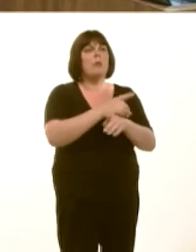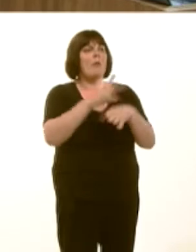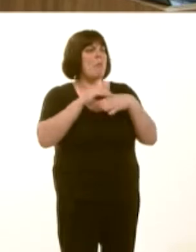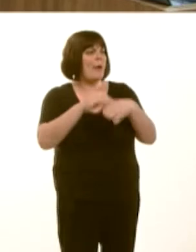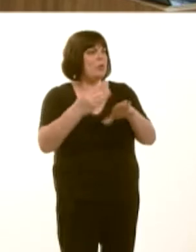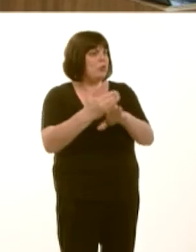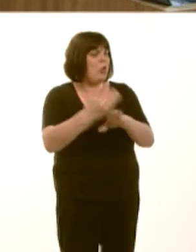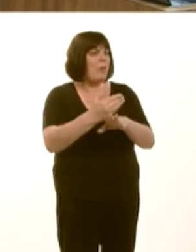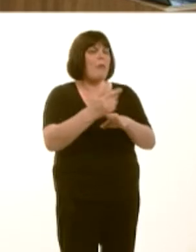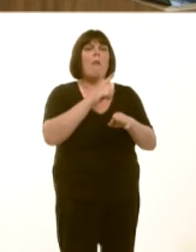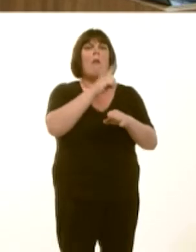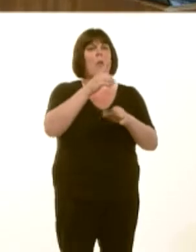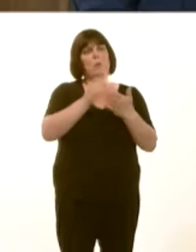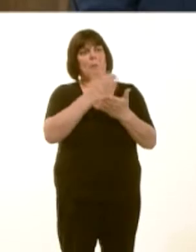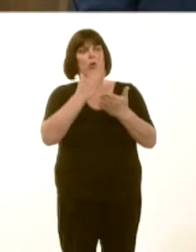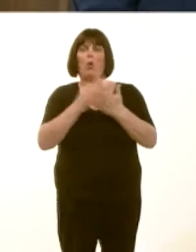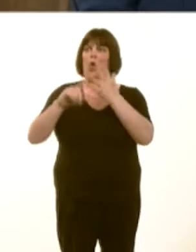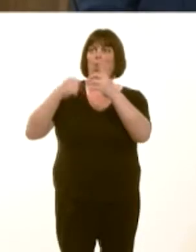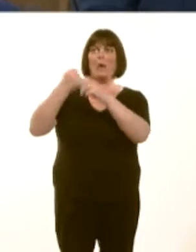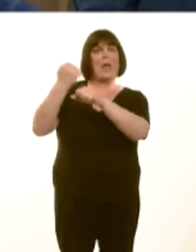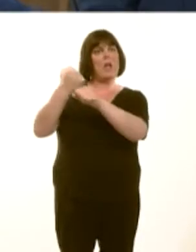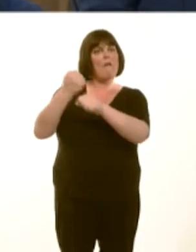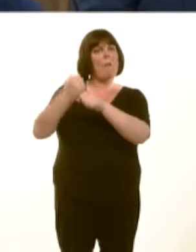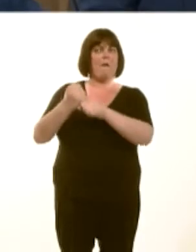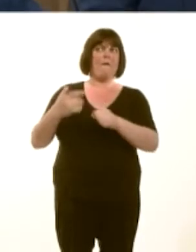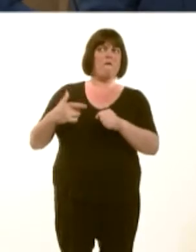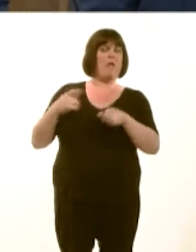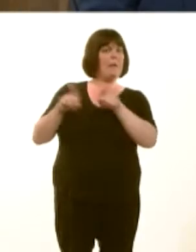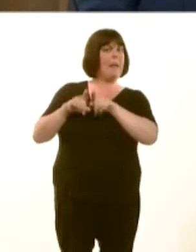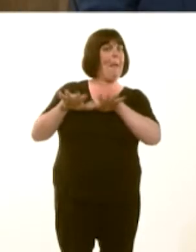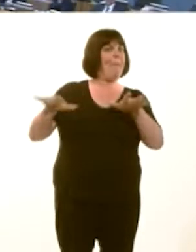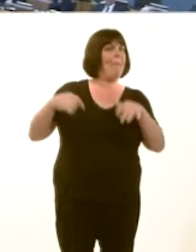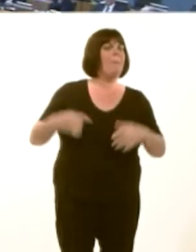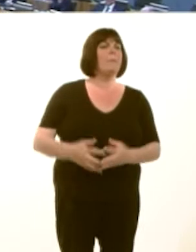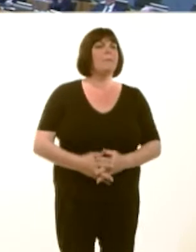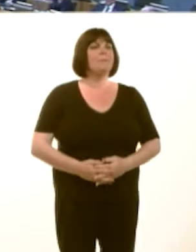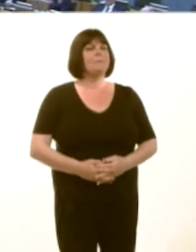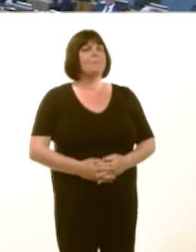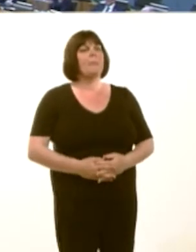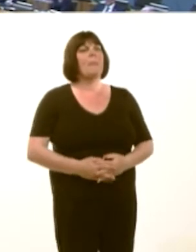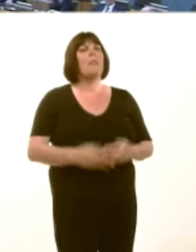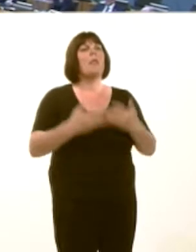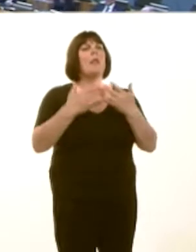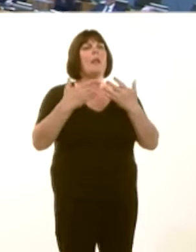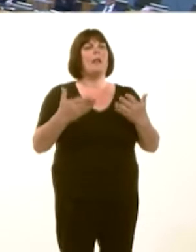make sure that we have a UK Government that takes a similar view. Y Llywydd / The Presiding Officer: We now move to the leader of the Welsh Liberal Democrats,